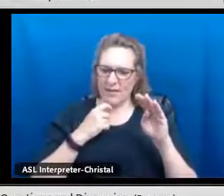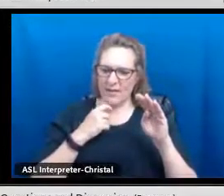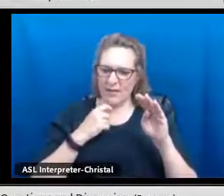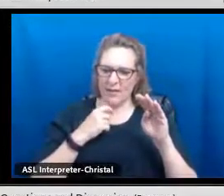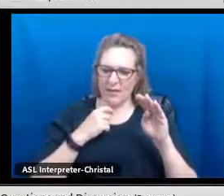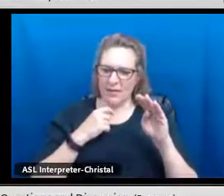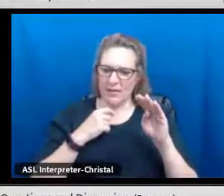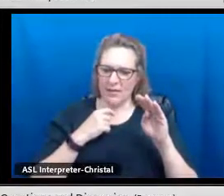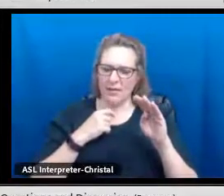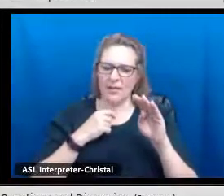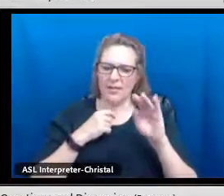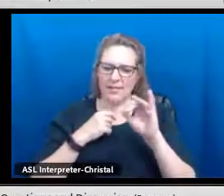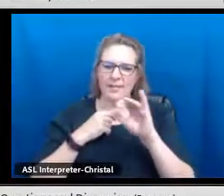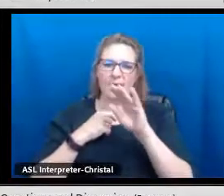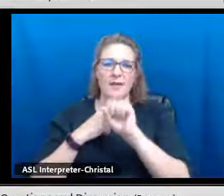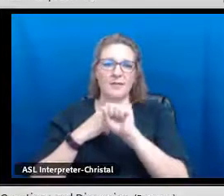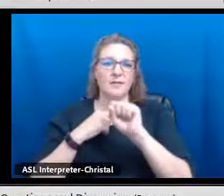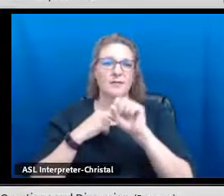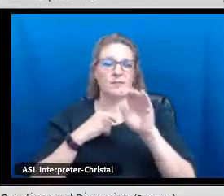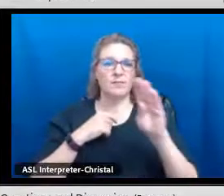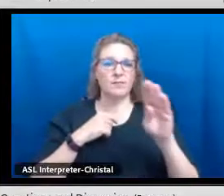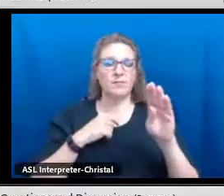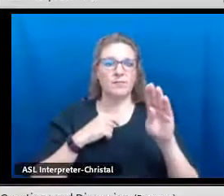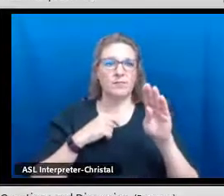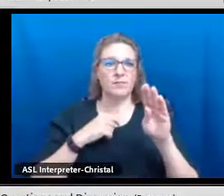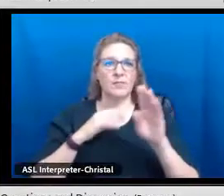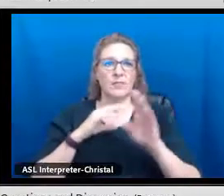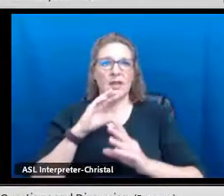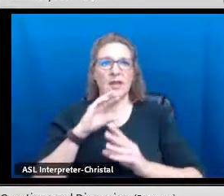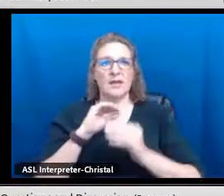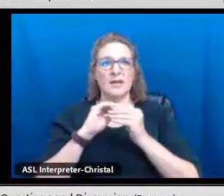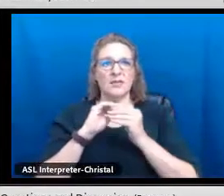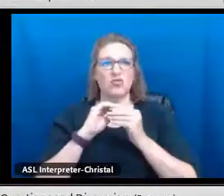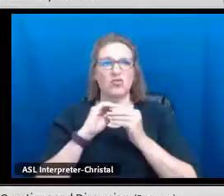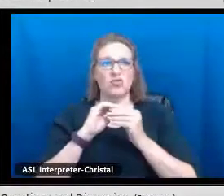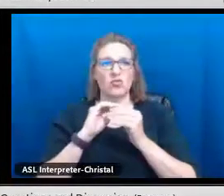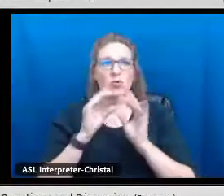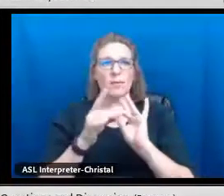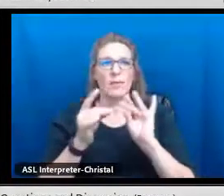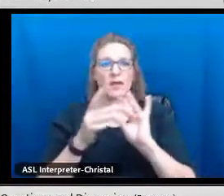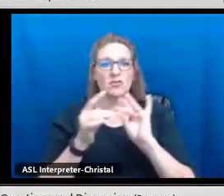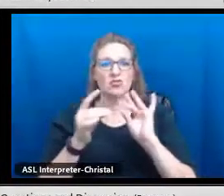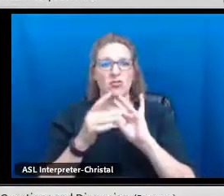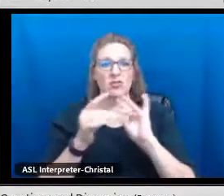In addition to mentioning experiencing the value of being bilingual or being multilingual